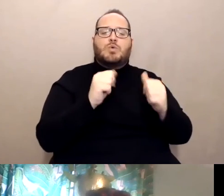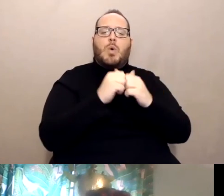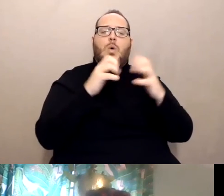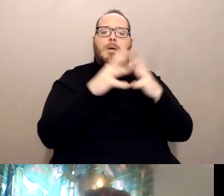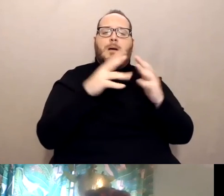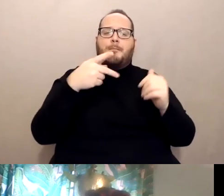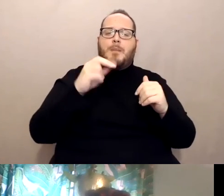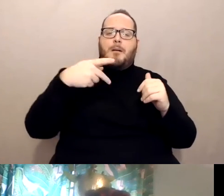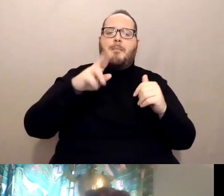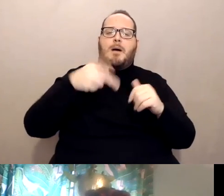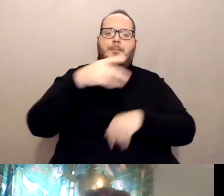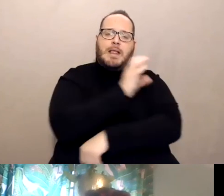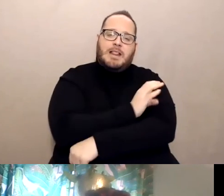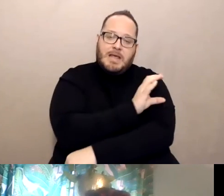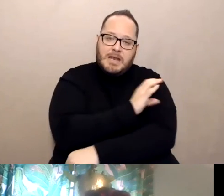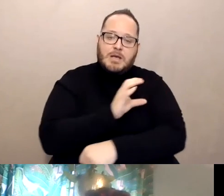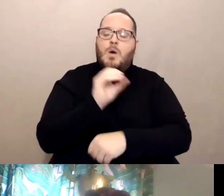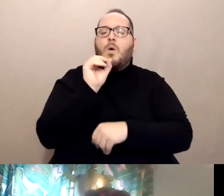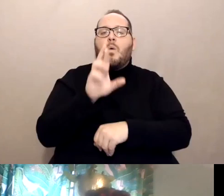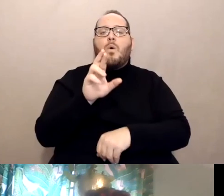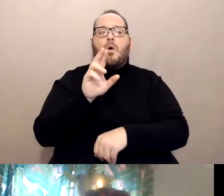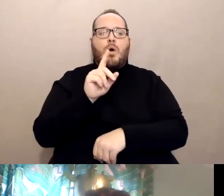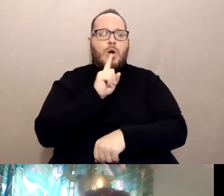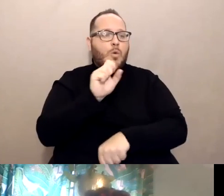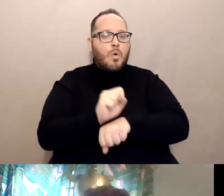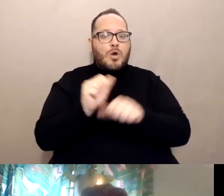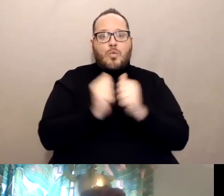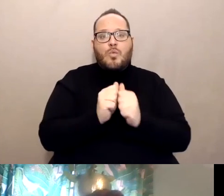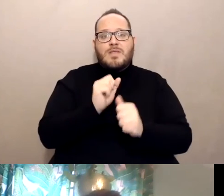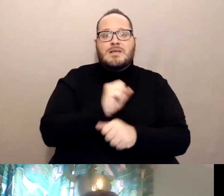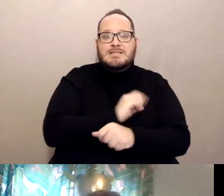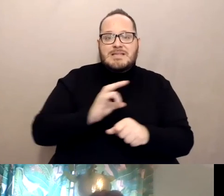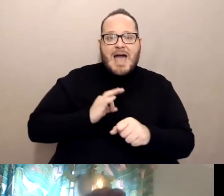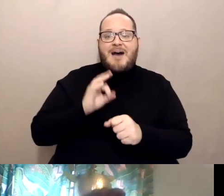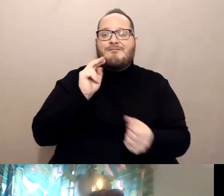or are with their staff and other nursing staff to offer mobile clinics.